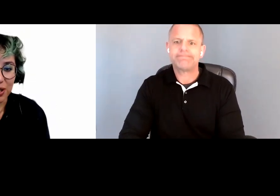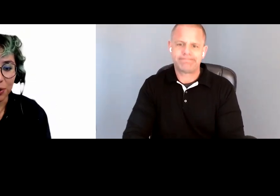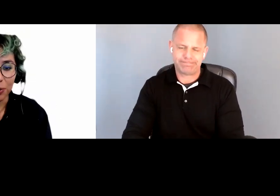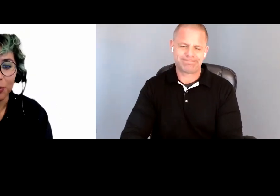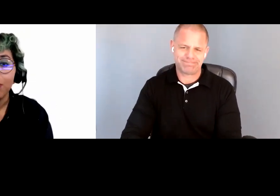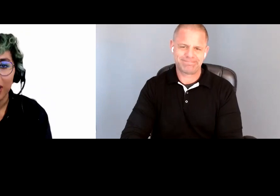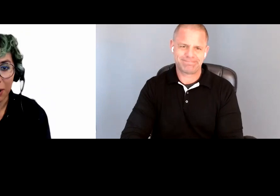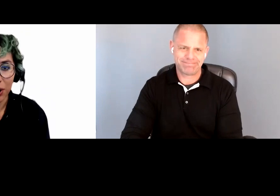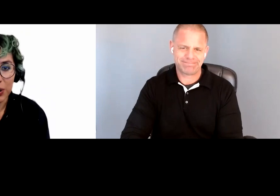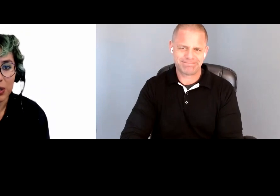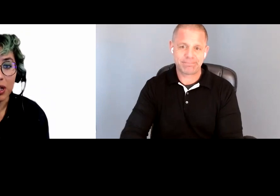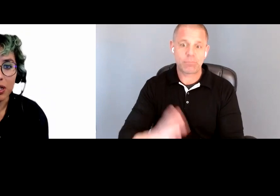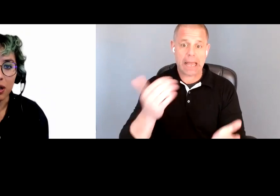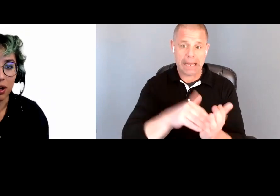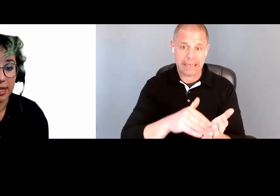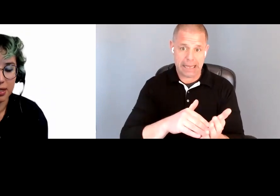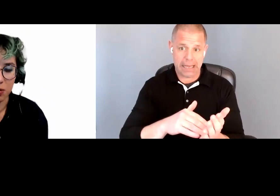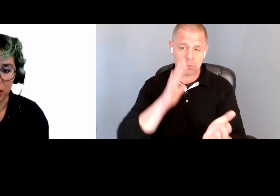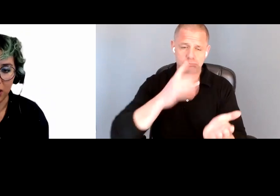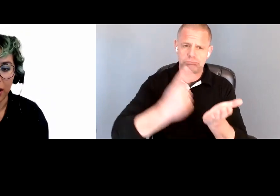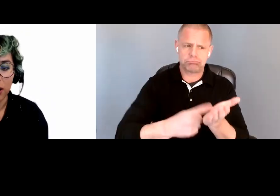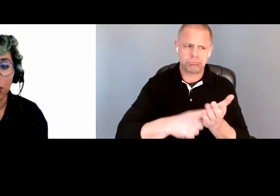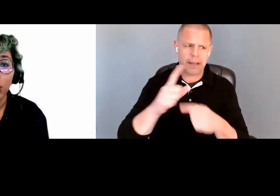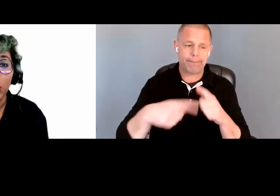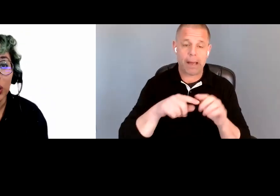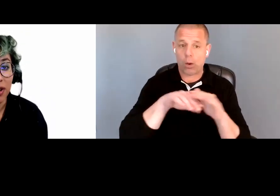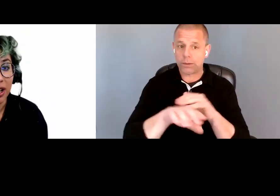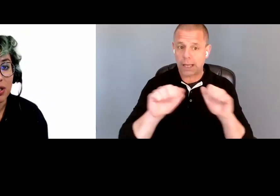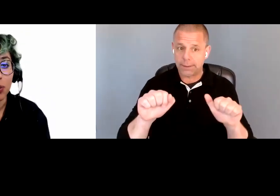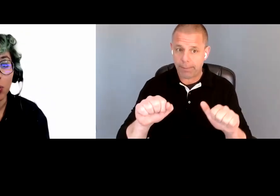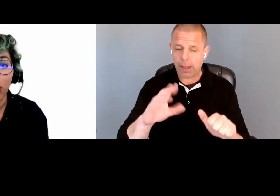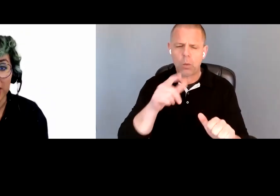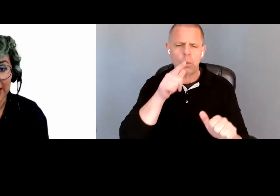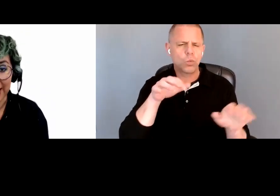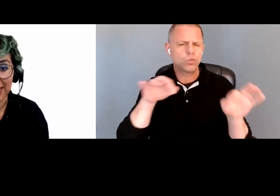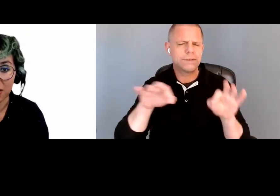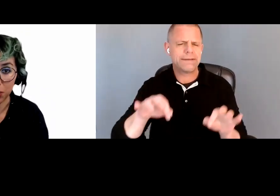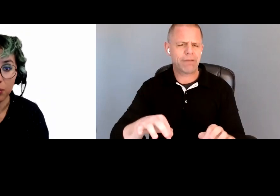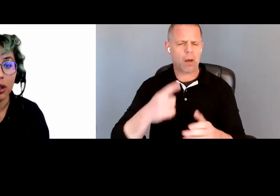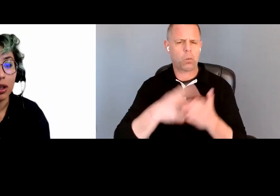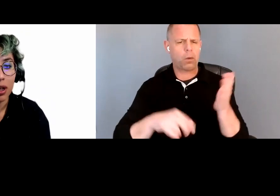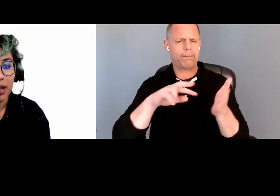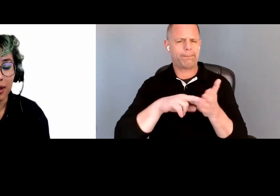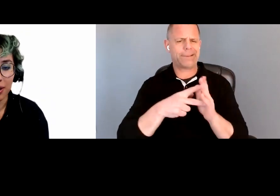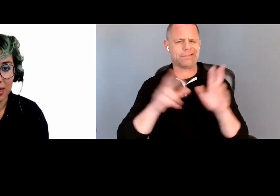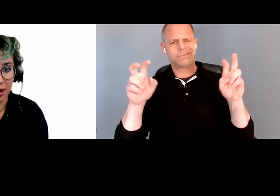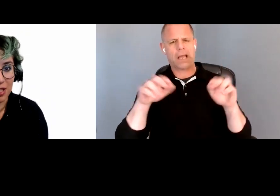So again, we are going to touch on accessibility and who defines what is accessible. In this case,